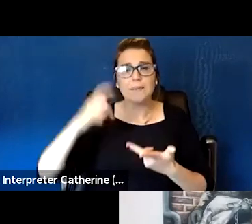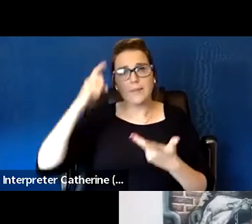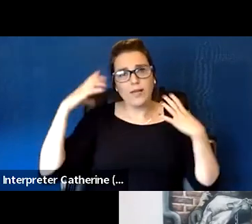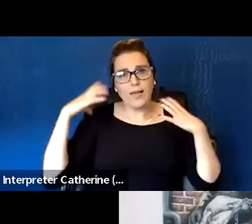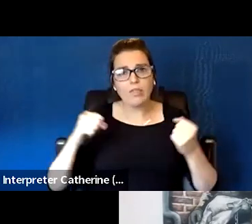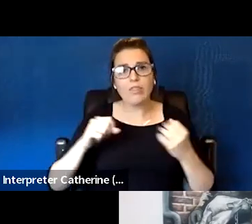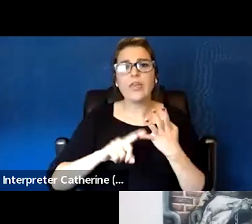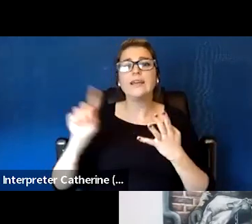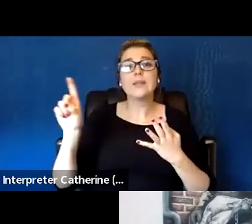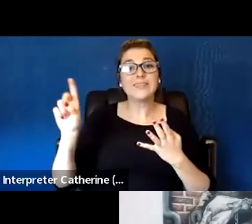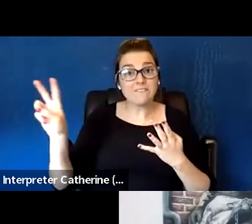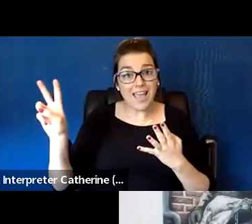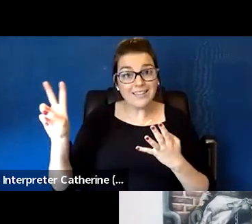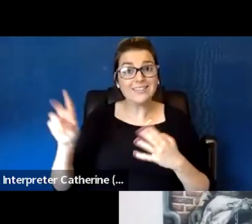there's all those community outlets.